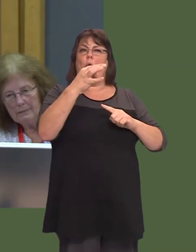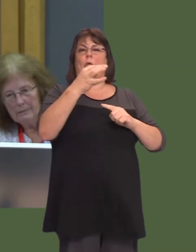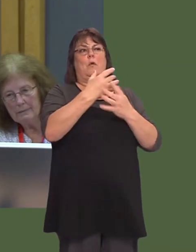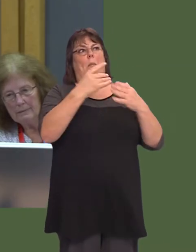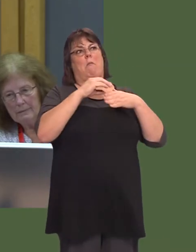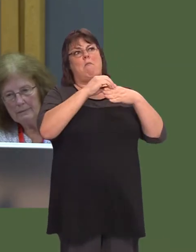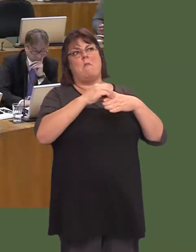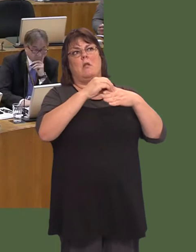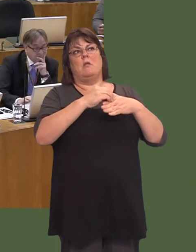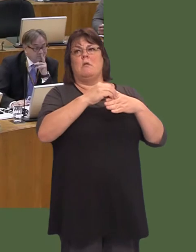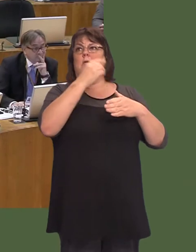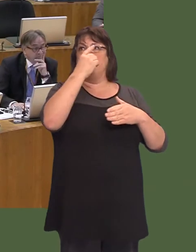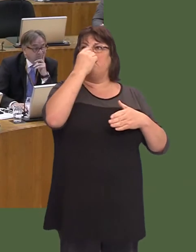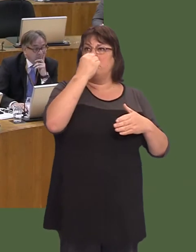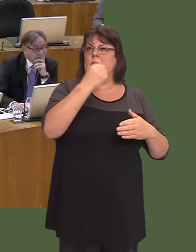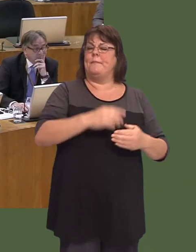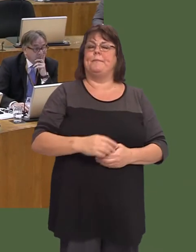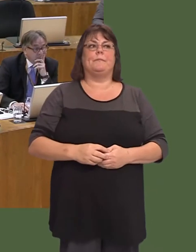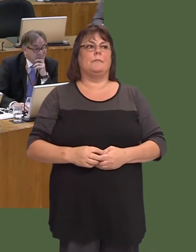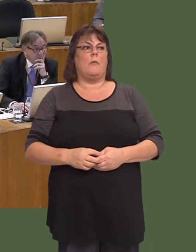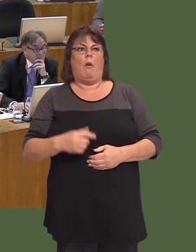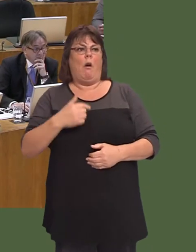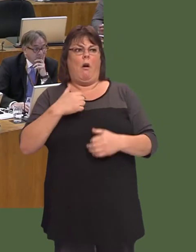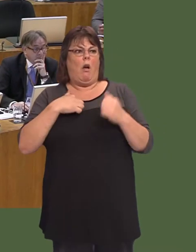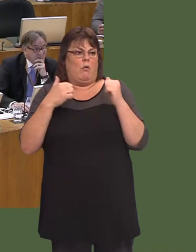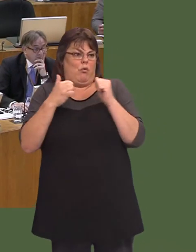Carwyn Jones: Well, I very much agree with what the Member has said.